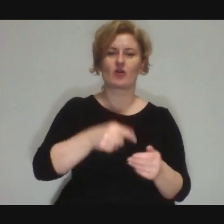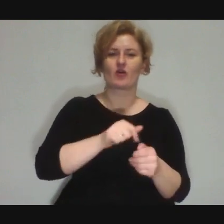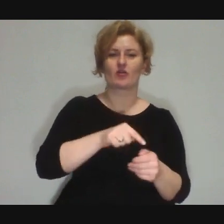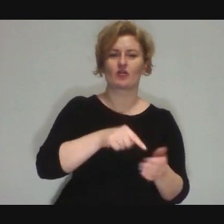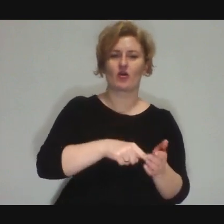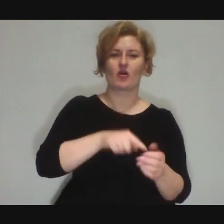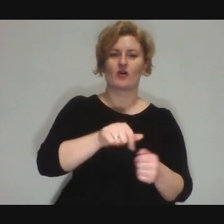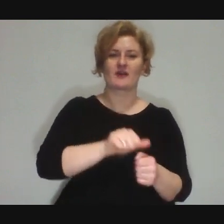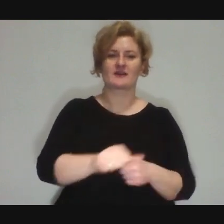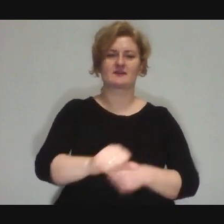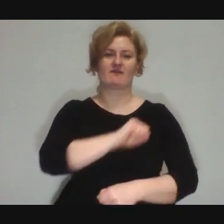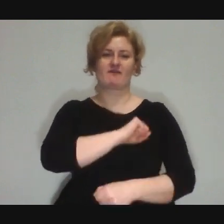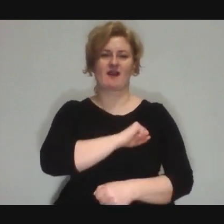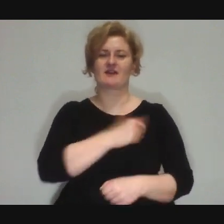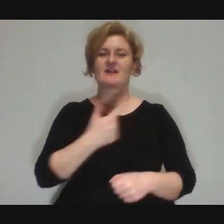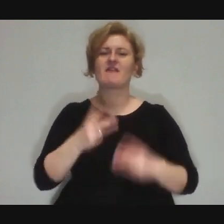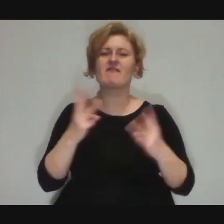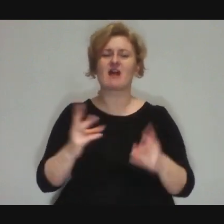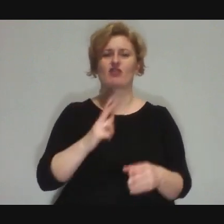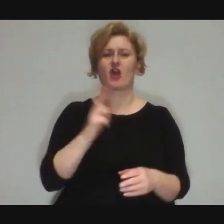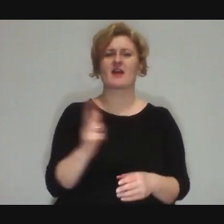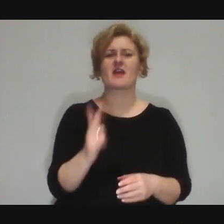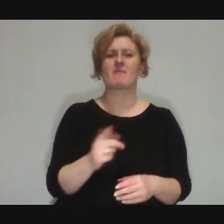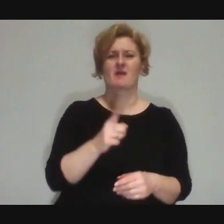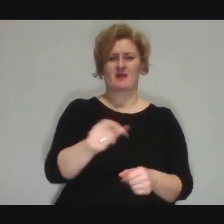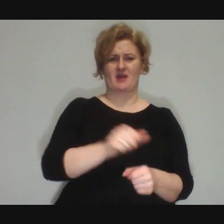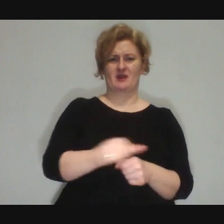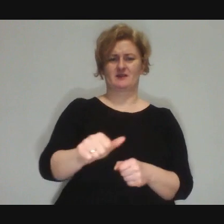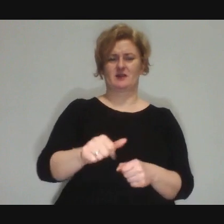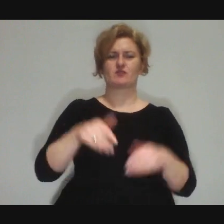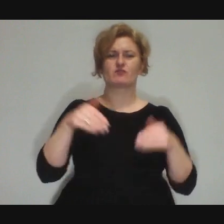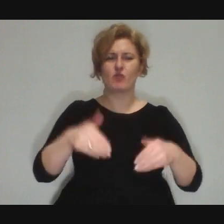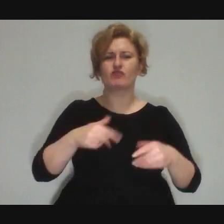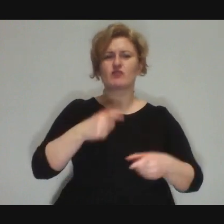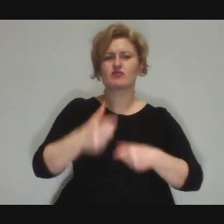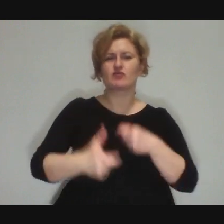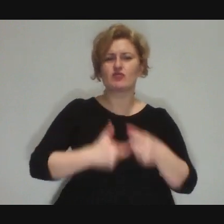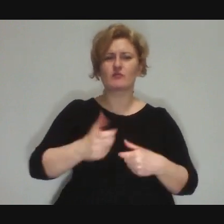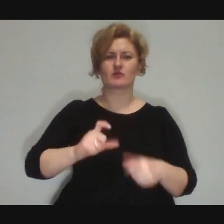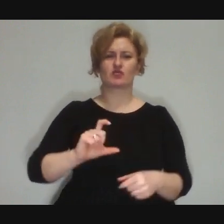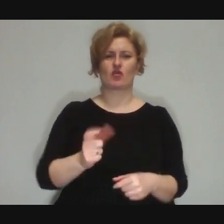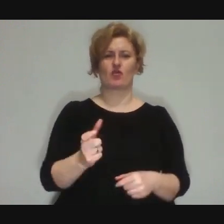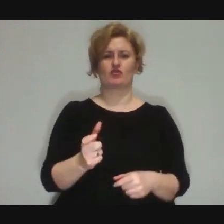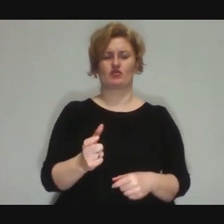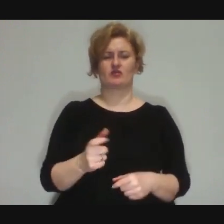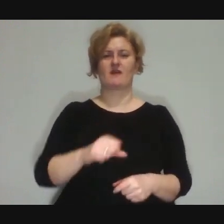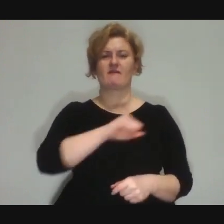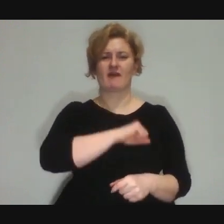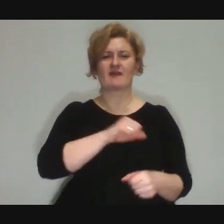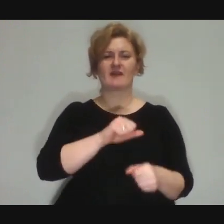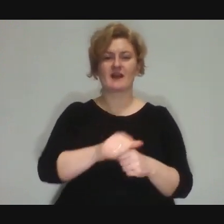It doesn't matter who you are you can do something and it's also cool that when you do that something,